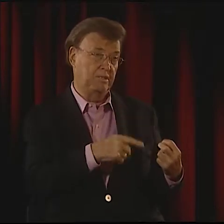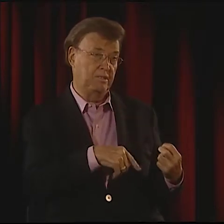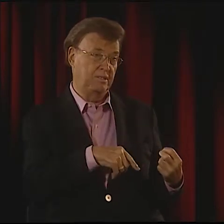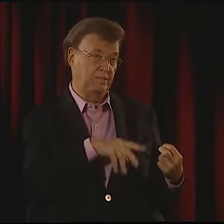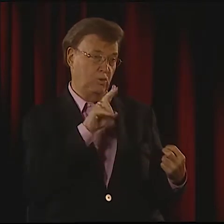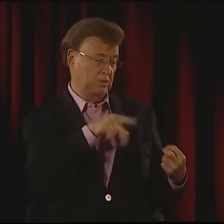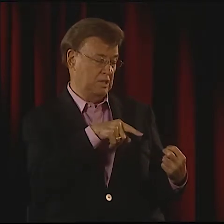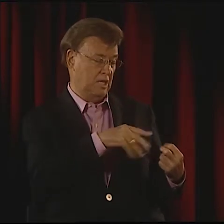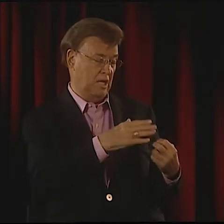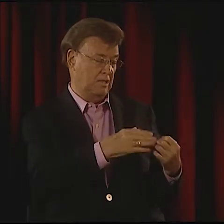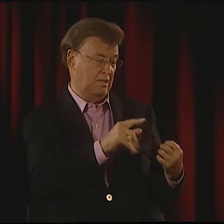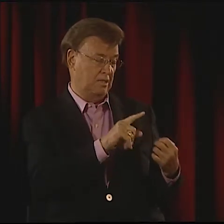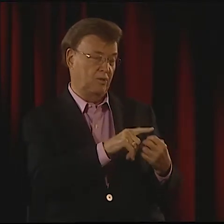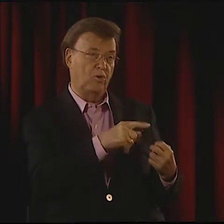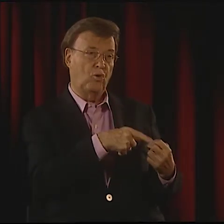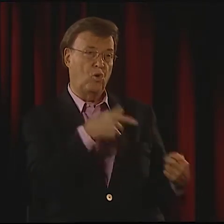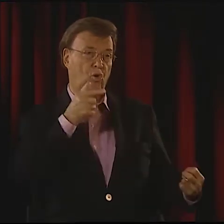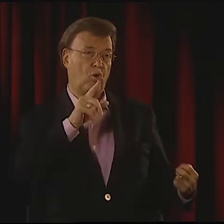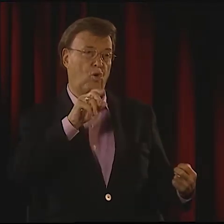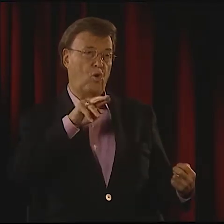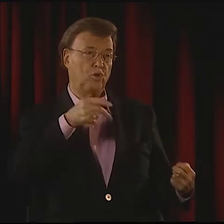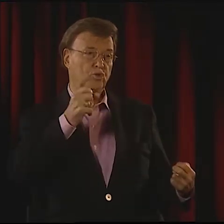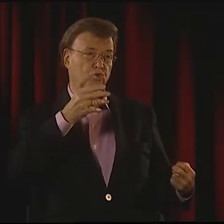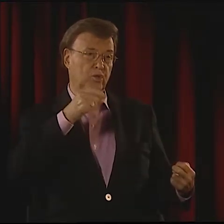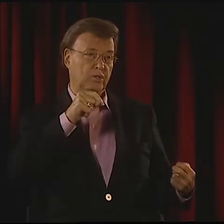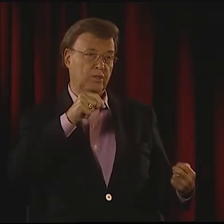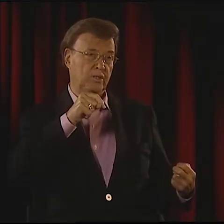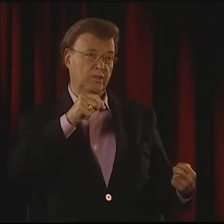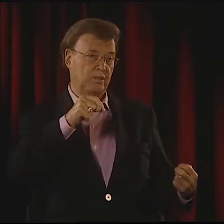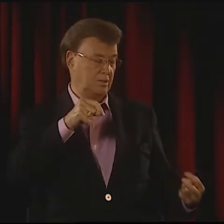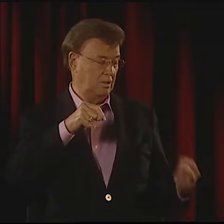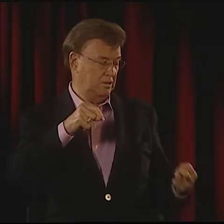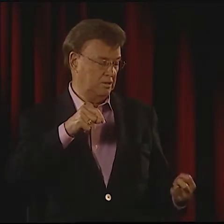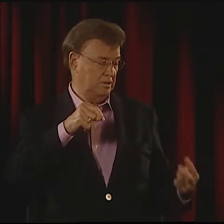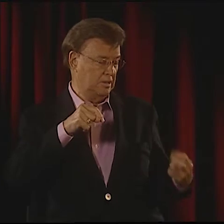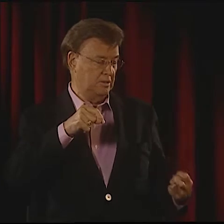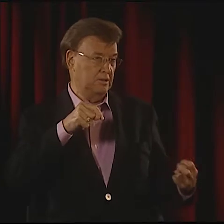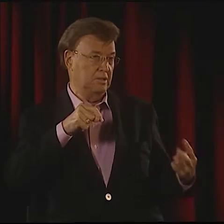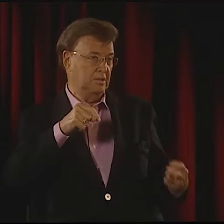AND YOU SEE THE TIGER CLAWING AT THE BOTTOM OF THE TREE AND HE WANTS TO COME UP AND YOU'RE LOOKING DOWN